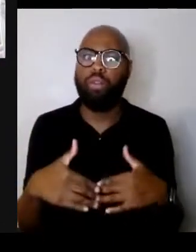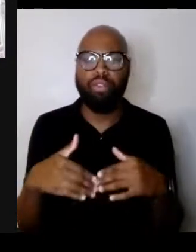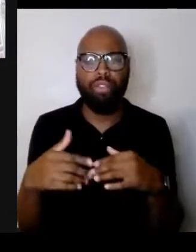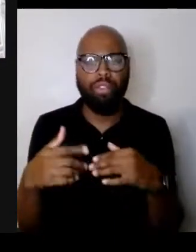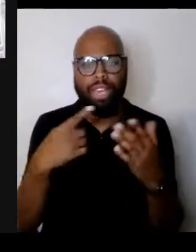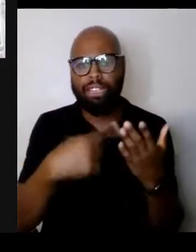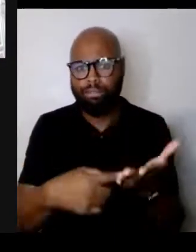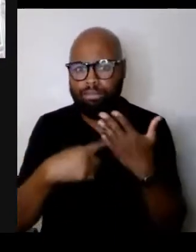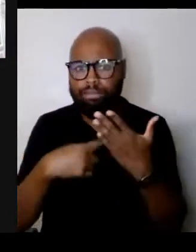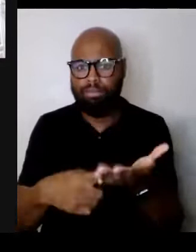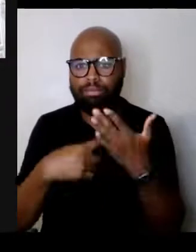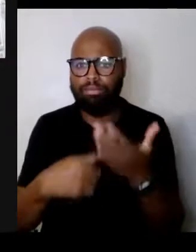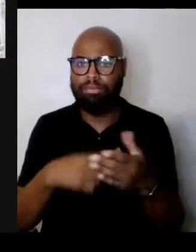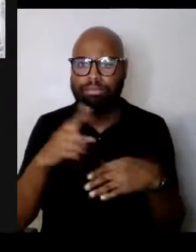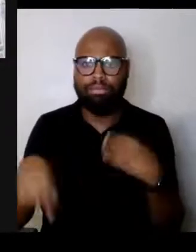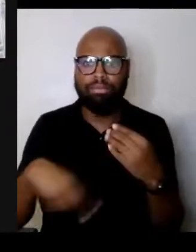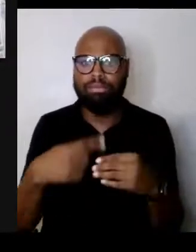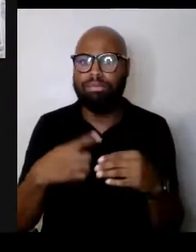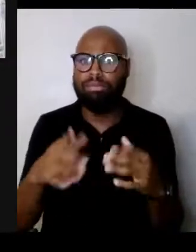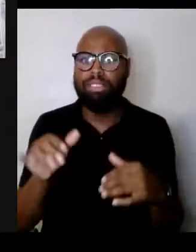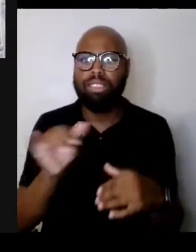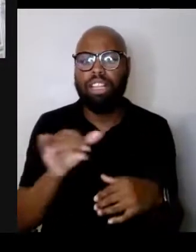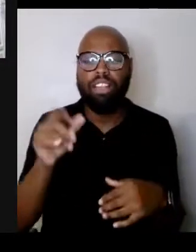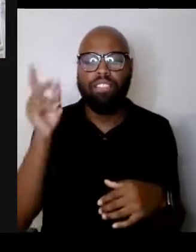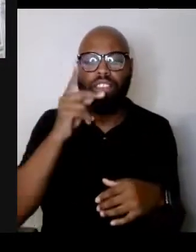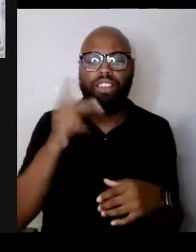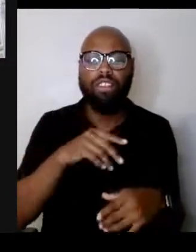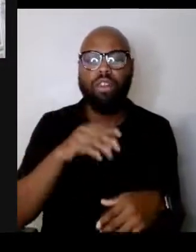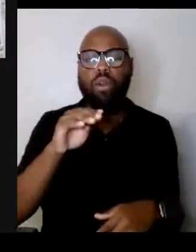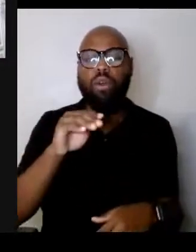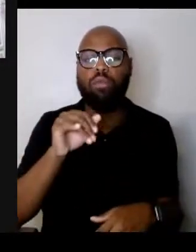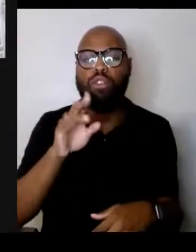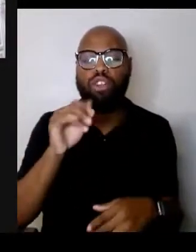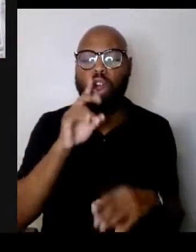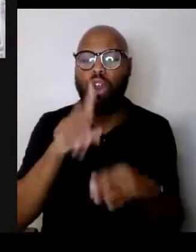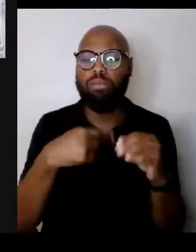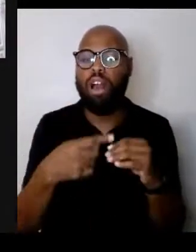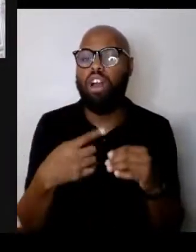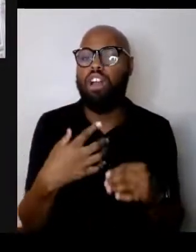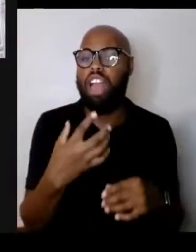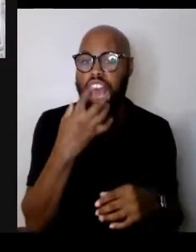Some philosophers like Martha Nussbaum argue that anger is basically always toxic,